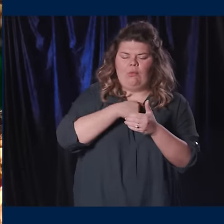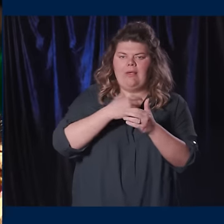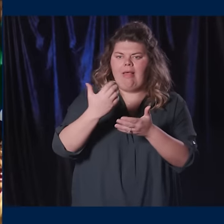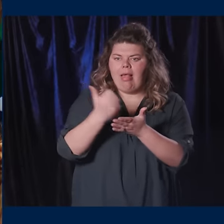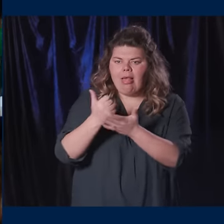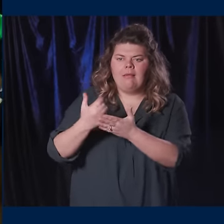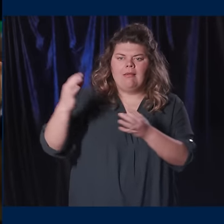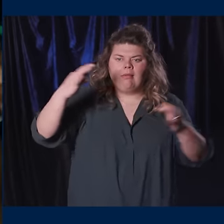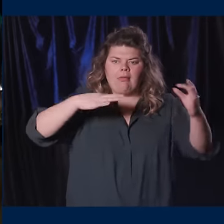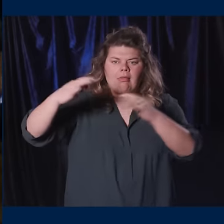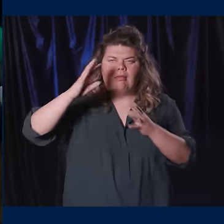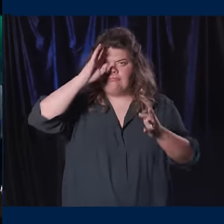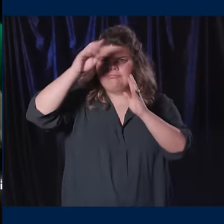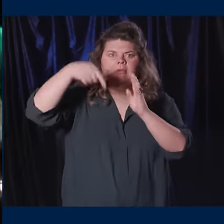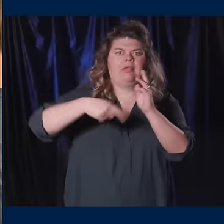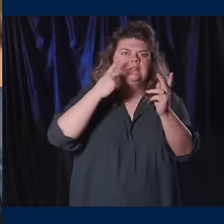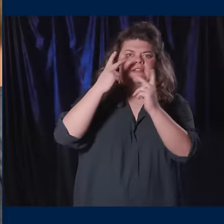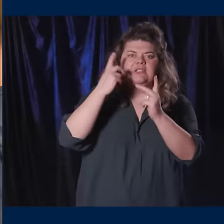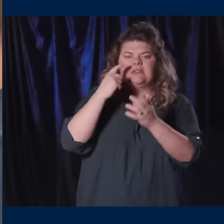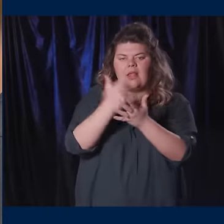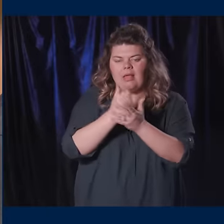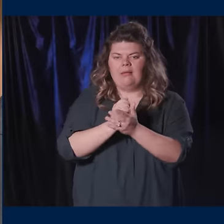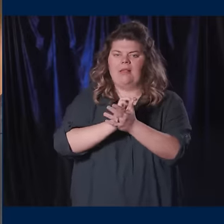created this vision, and all of you who transform it into a